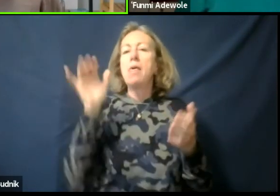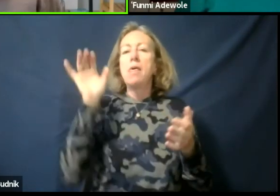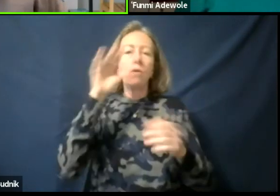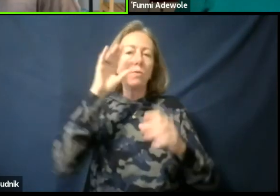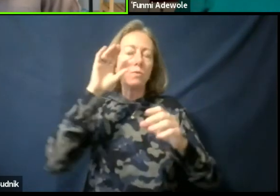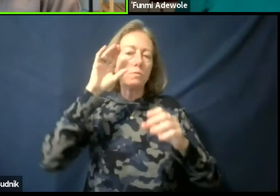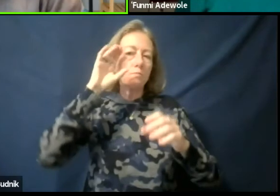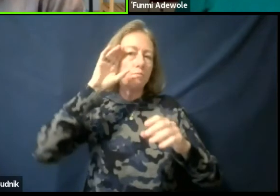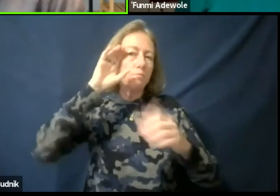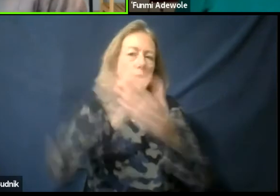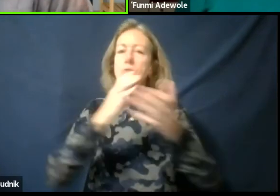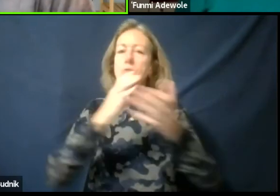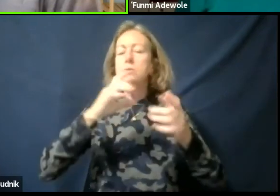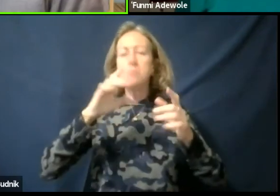That is what I'm gonna .